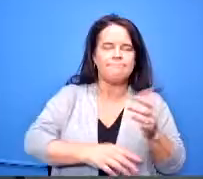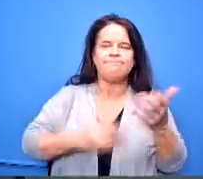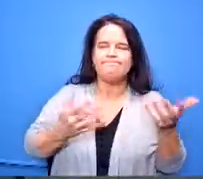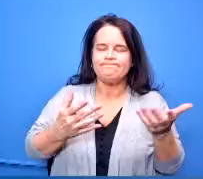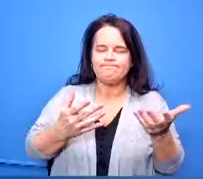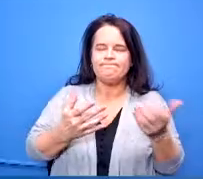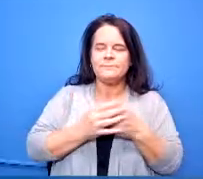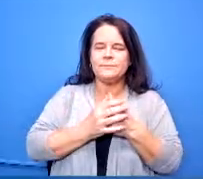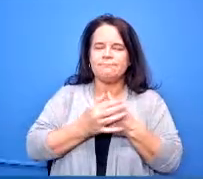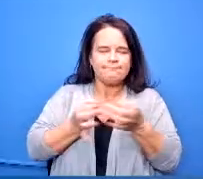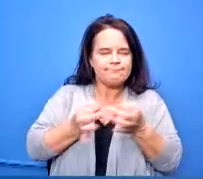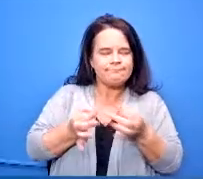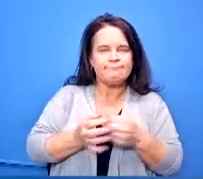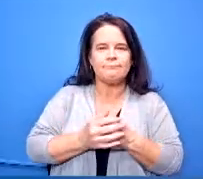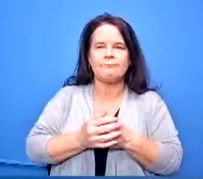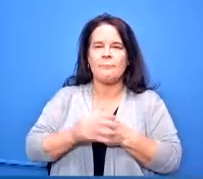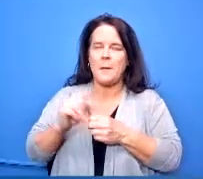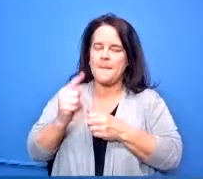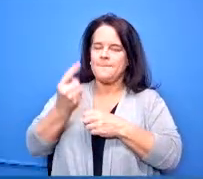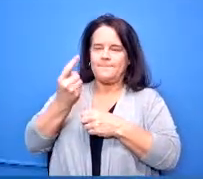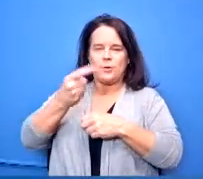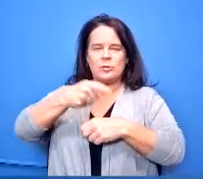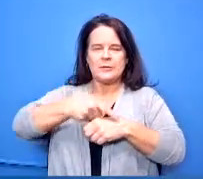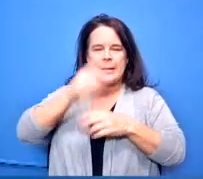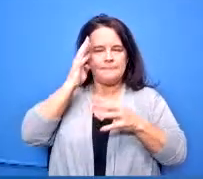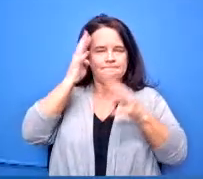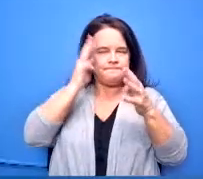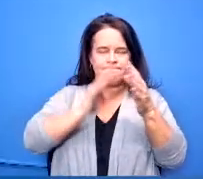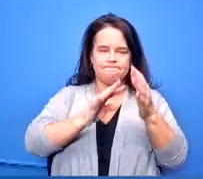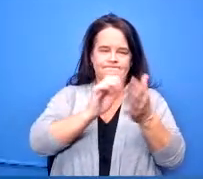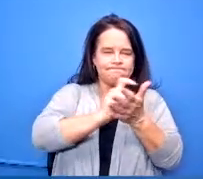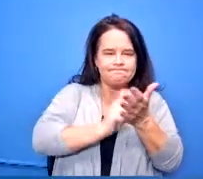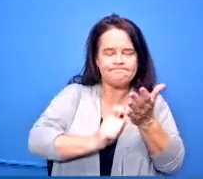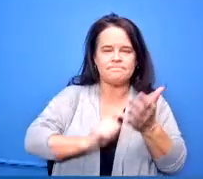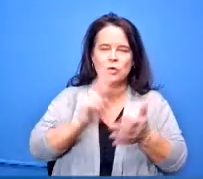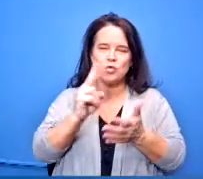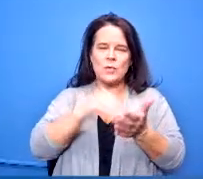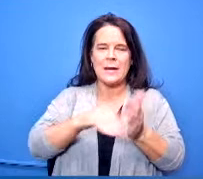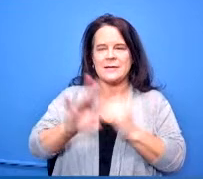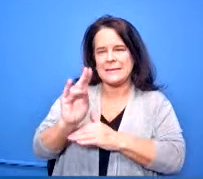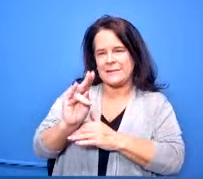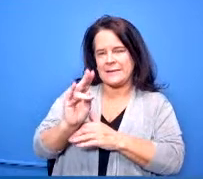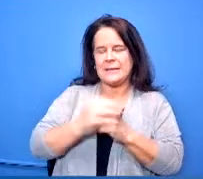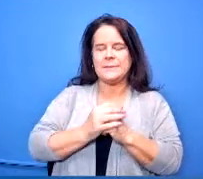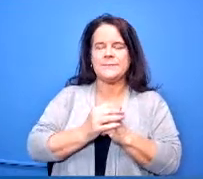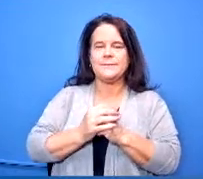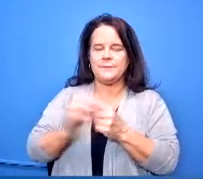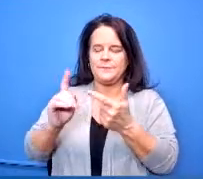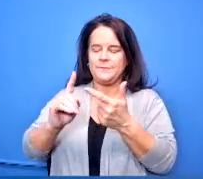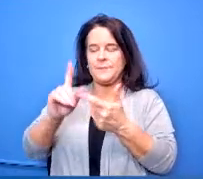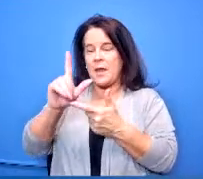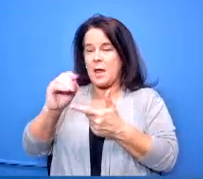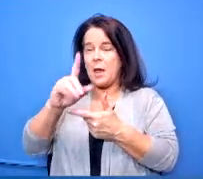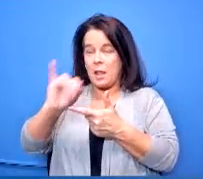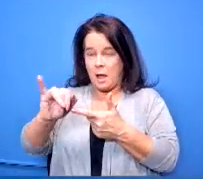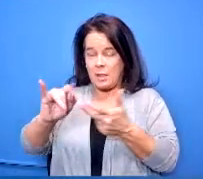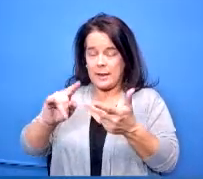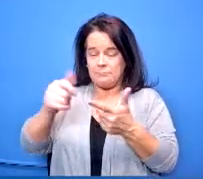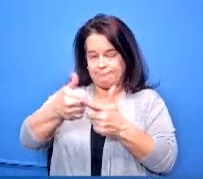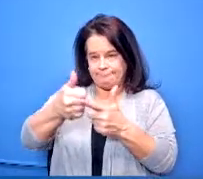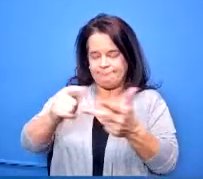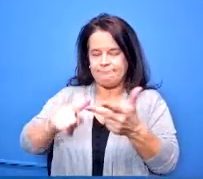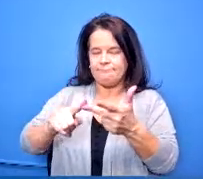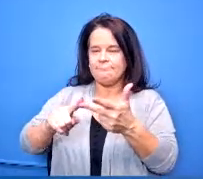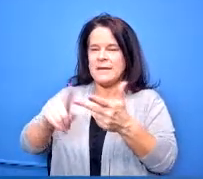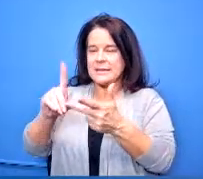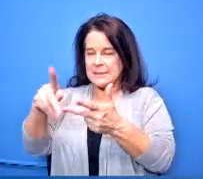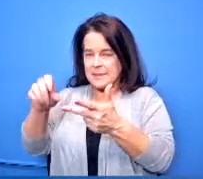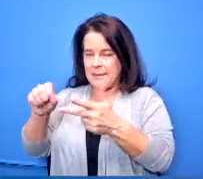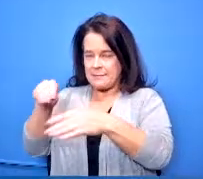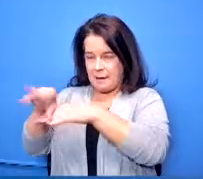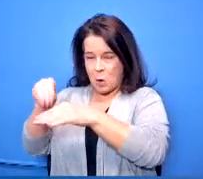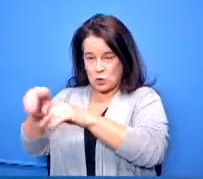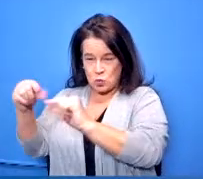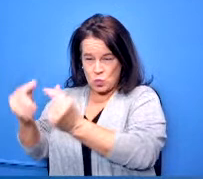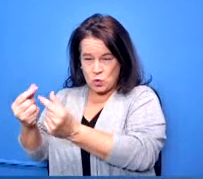was created in 2017. dr lolly the dps counselors that she supervised at that time and members of